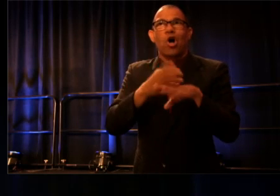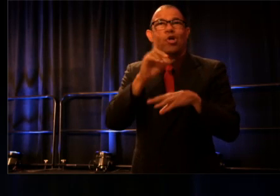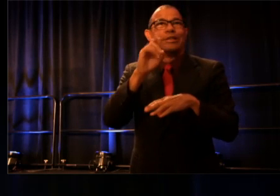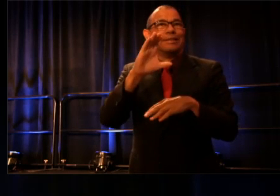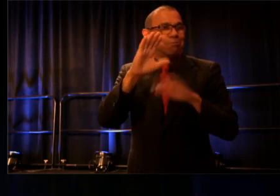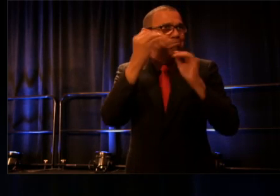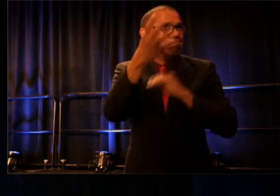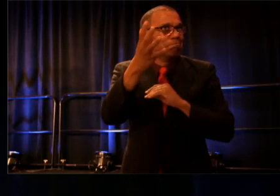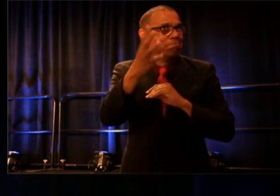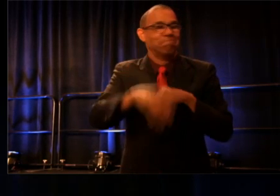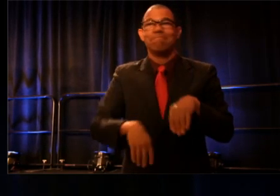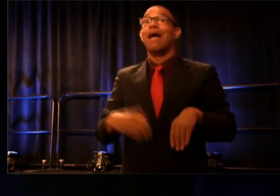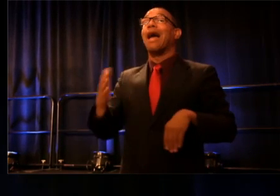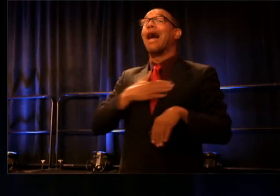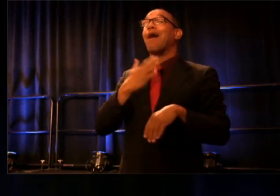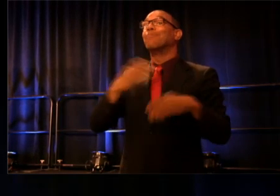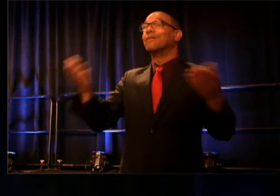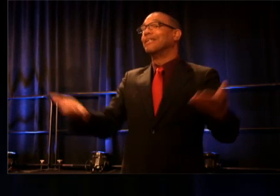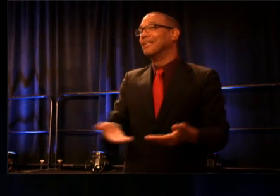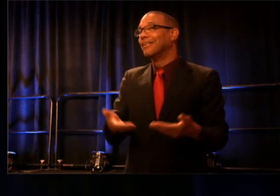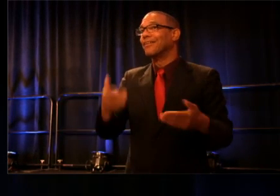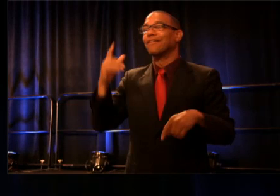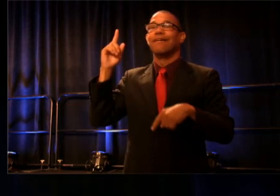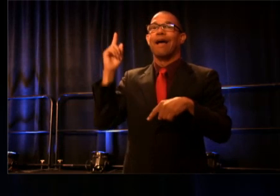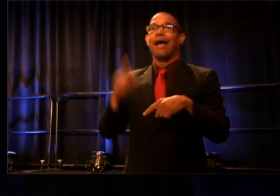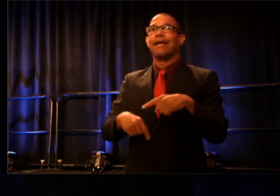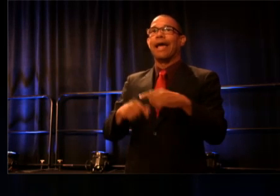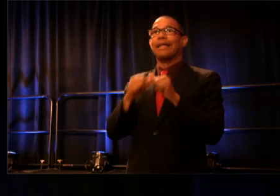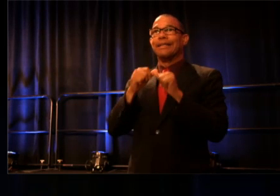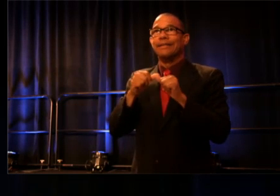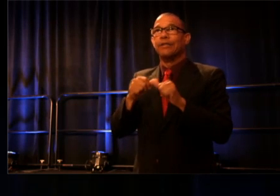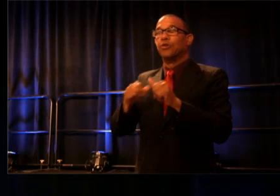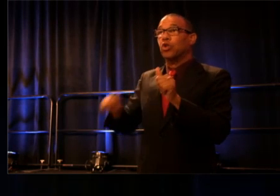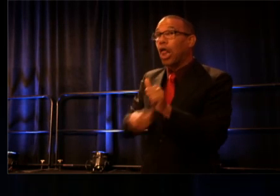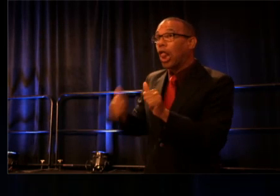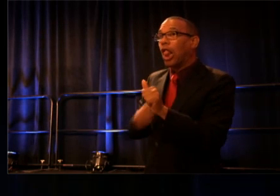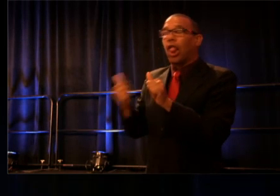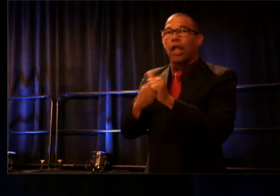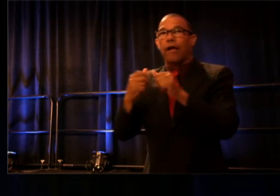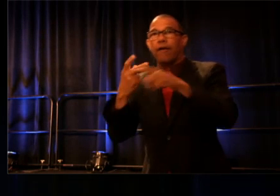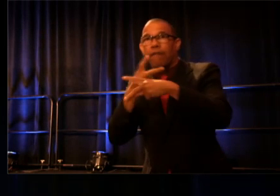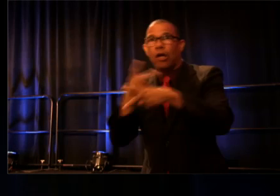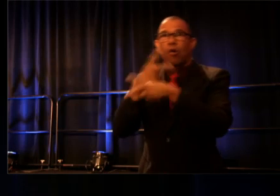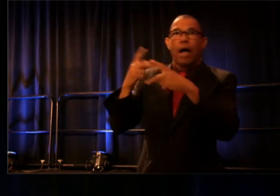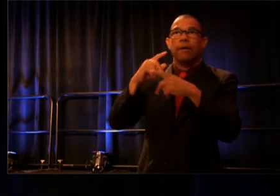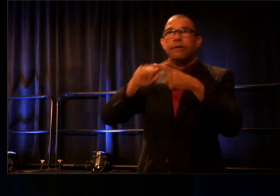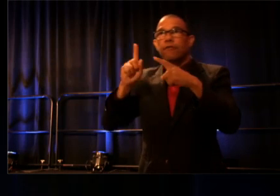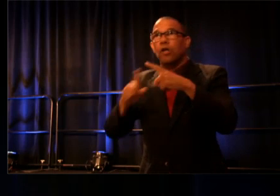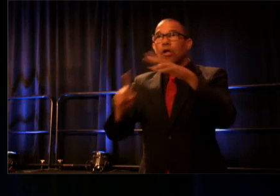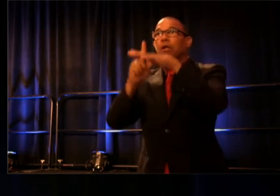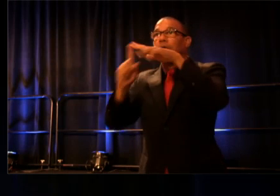even though I can't chase after the conference crisis at my usual speed. I'm grateful because when I hear